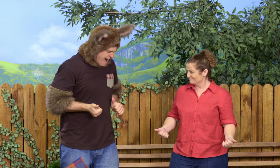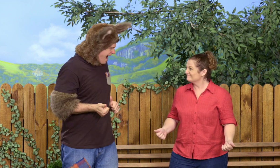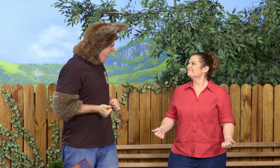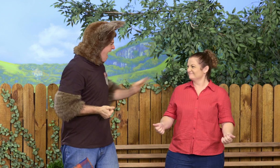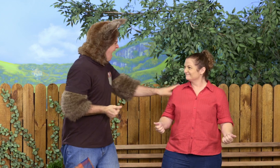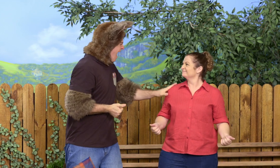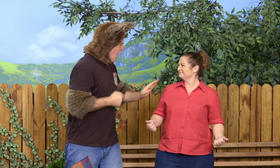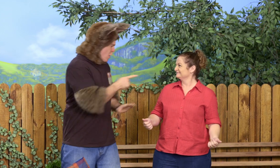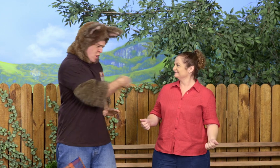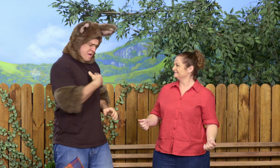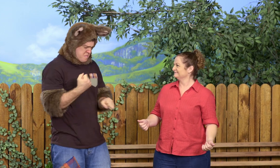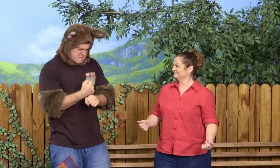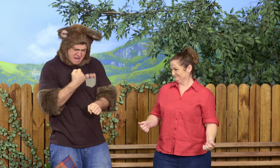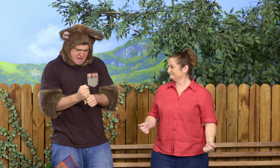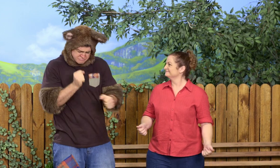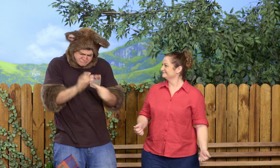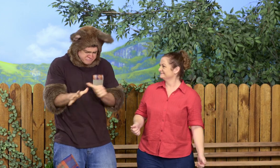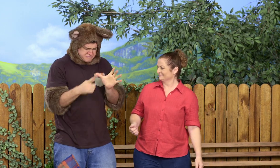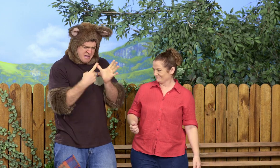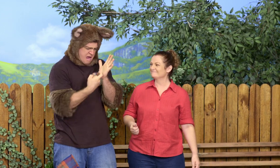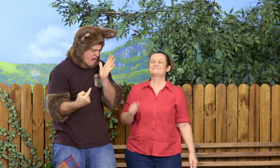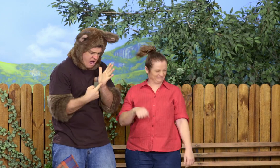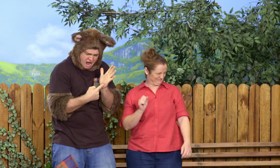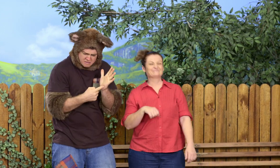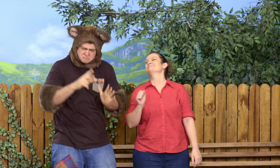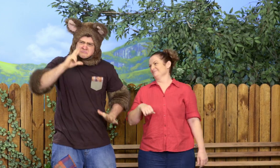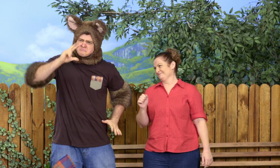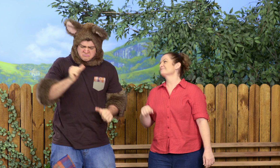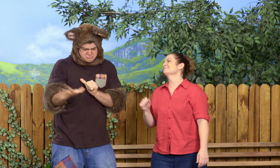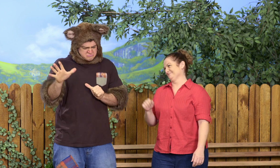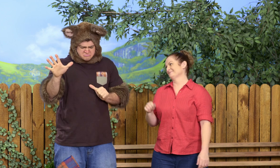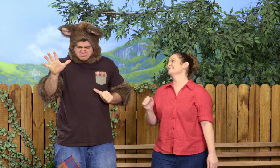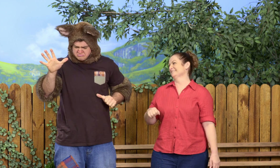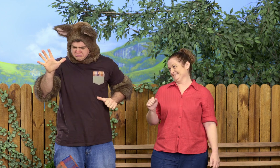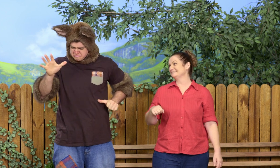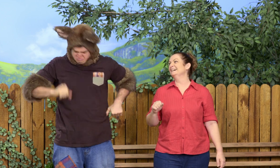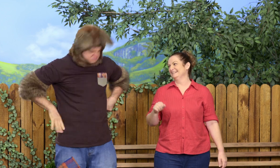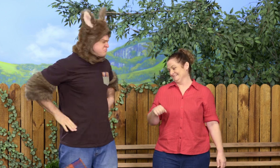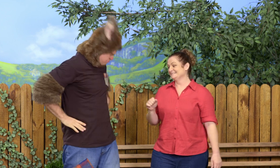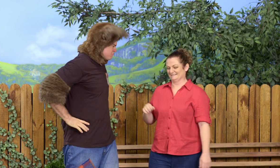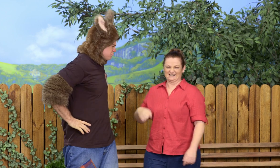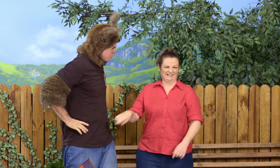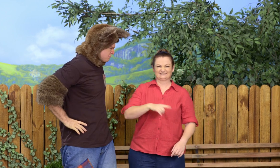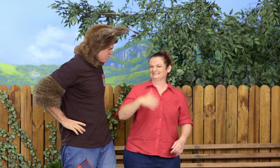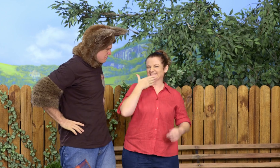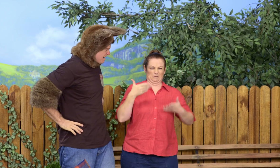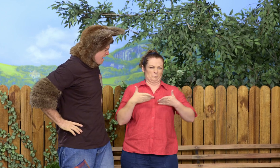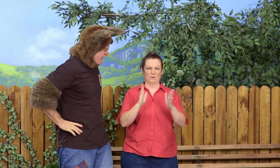It looks so good. We've made some fantastic art, Sally. It looks so good! Yes!